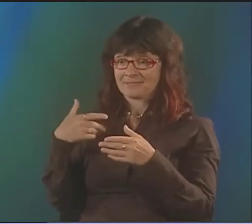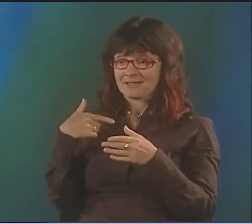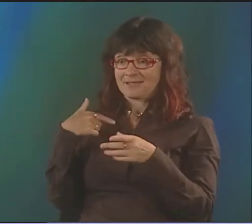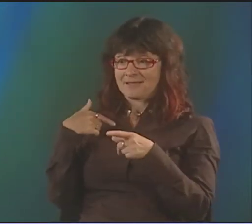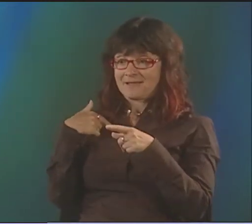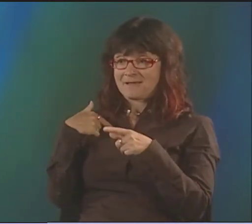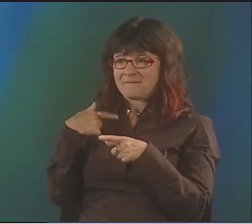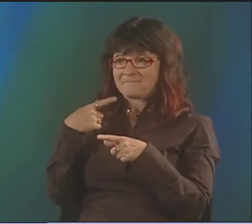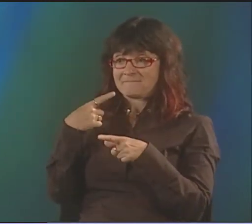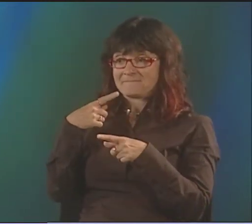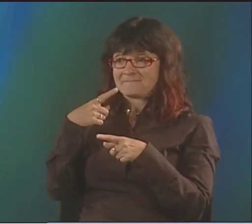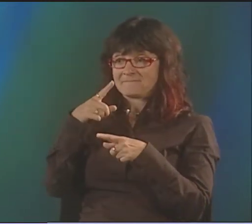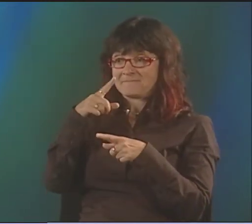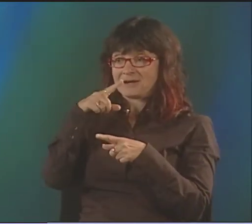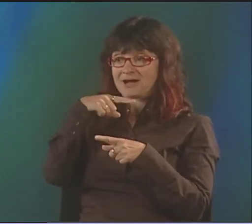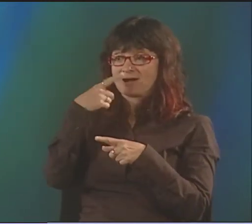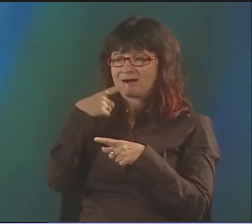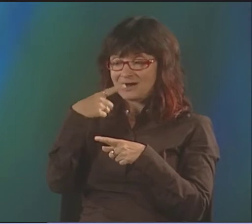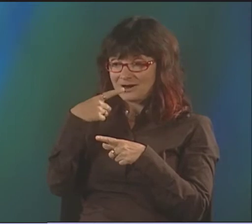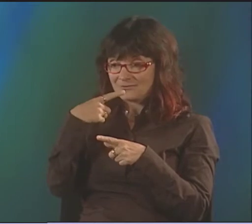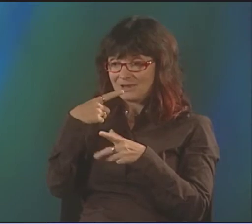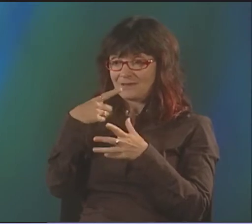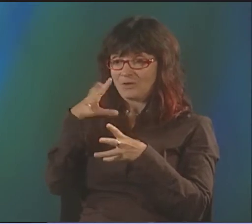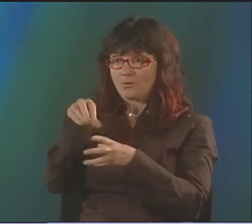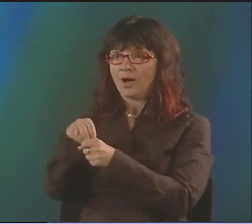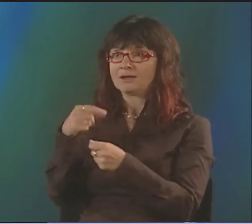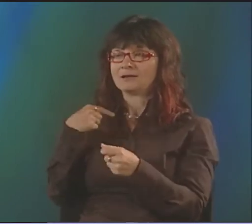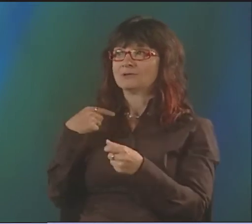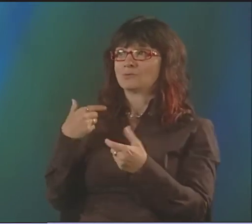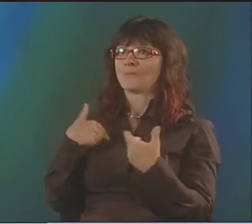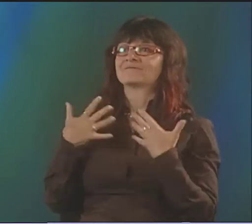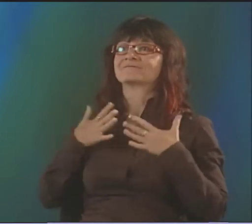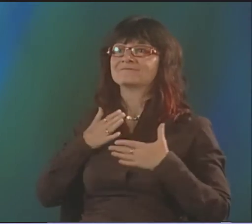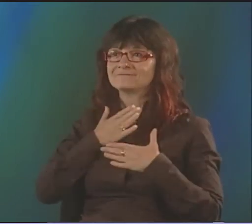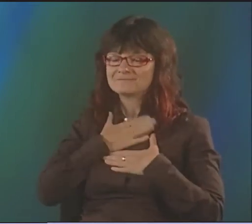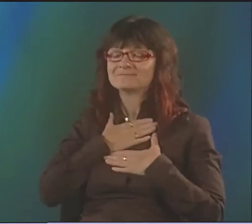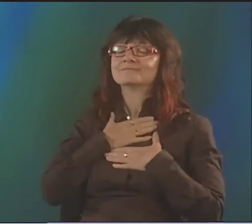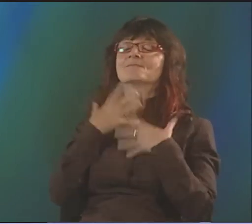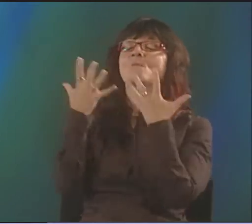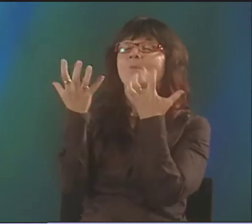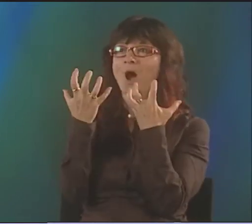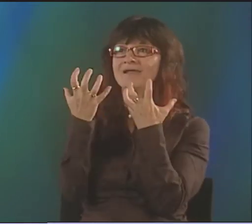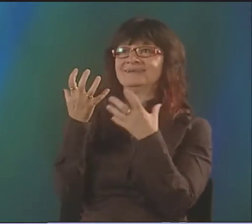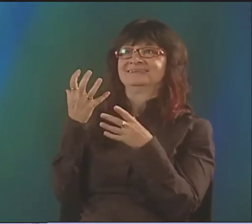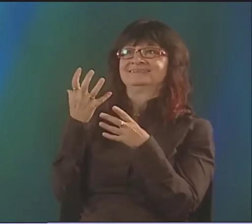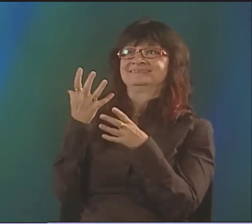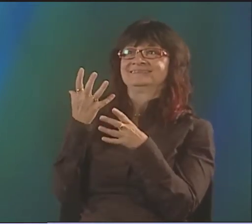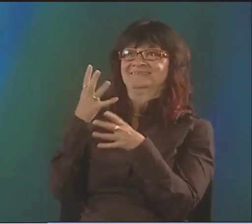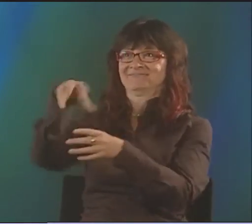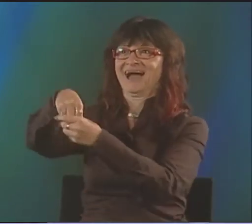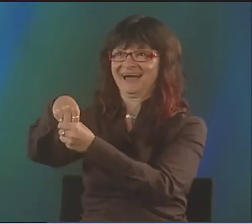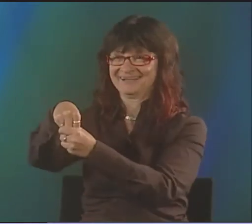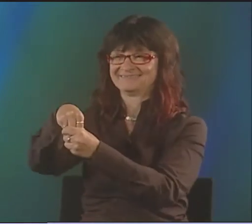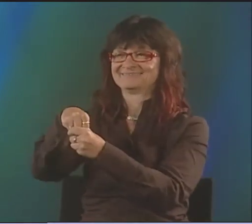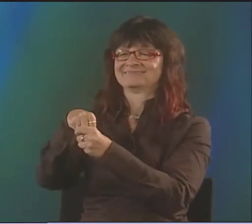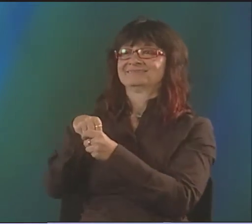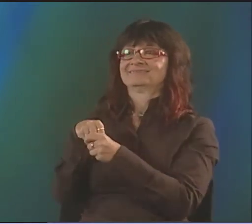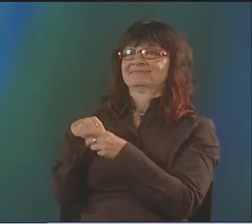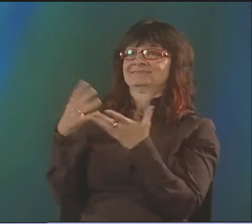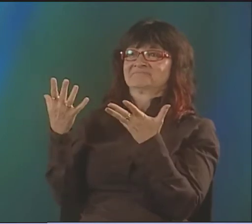THAT WAS A HEARING THING. AND, ANYWAY, I LEARNED THAT THROUGH GETTING EDUCATED ABOUT THAT,